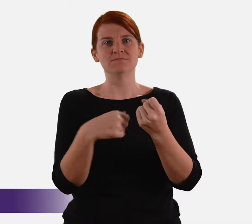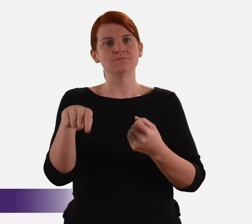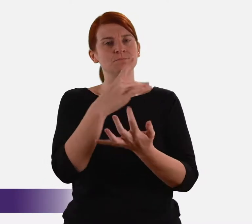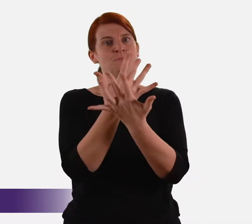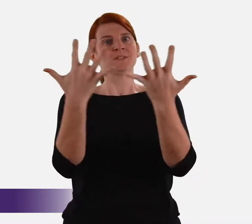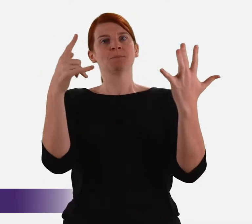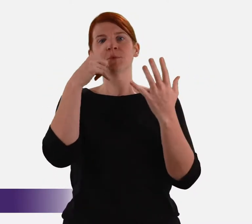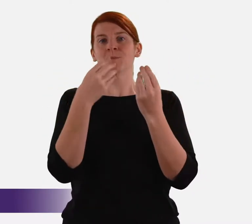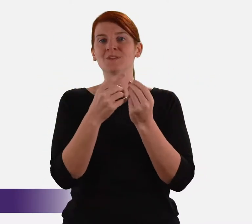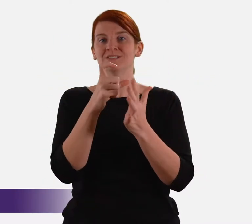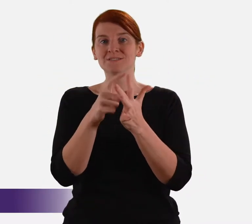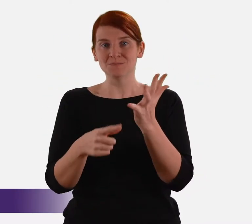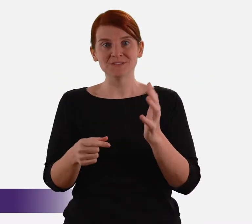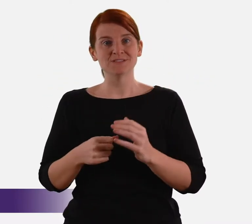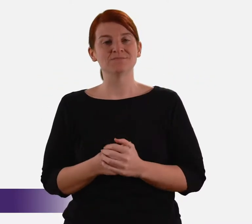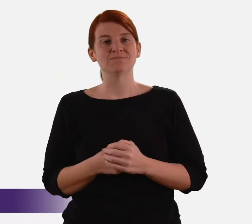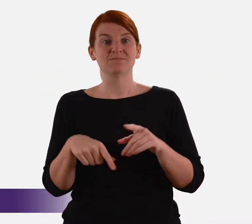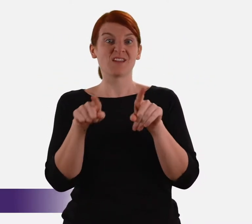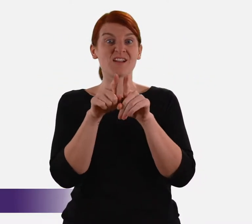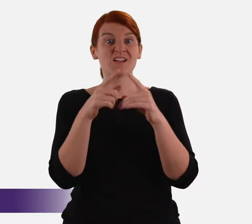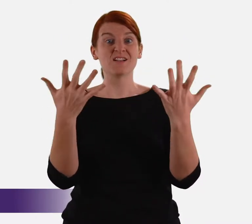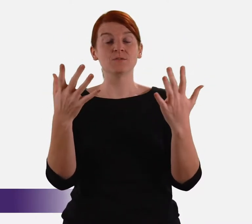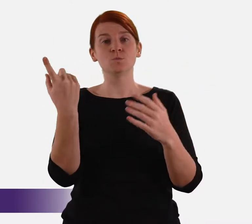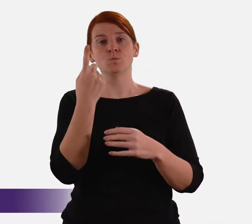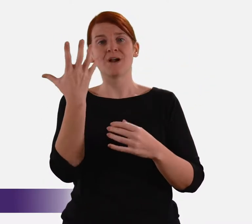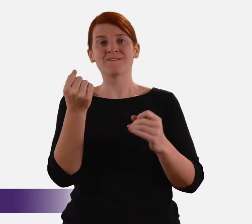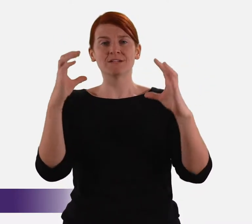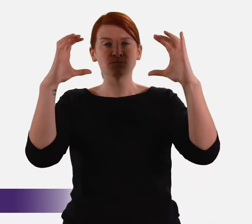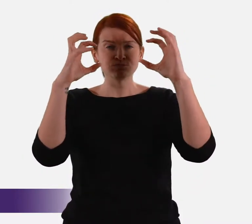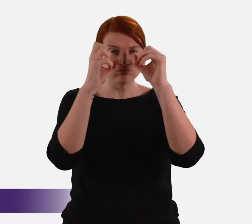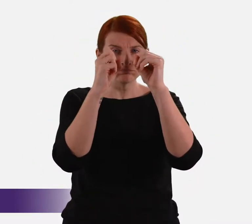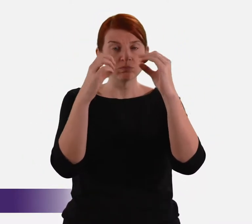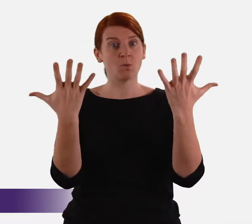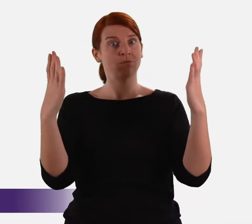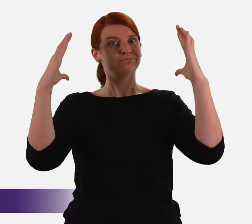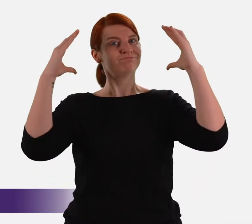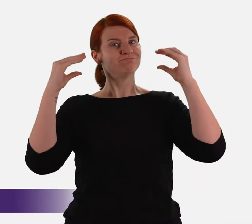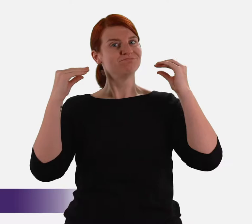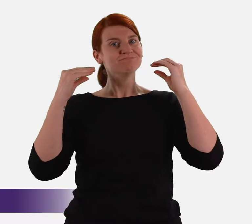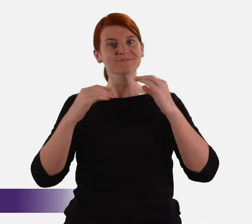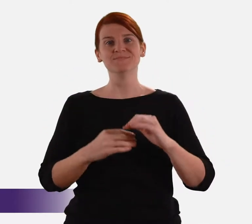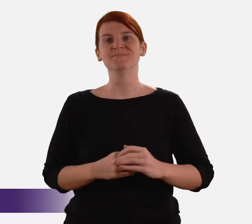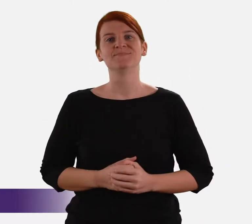has had profound implications for many people with disability, such as people who are visually impaired or hearing impaired.